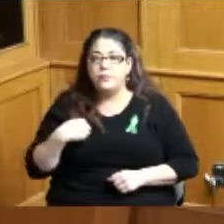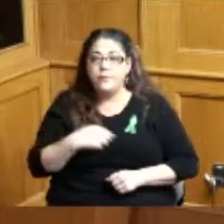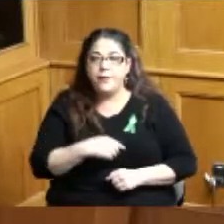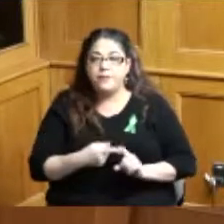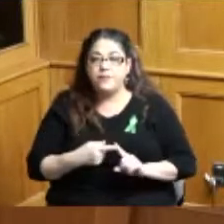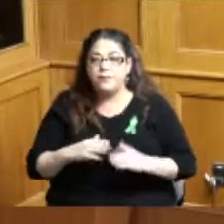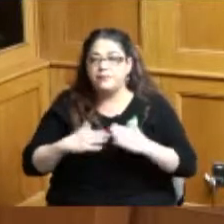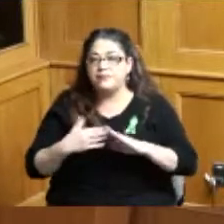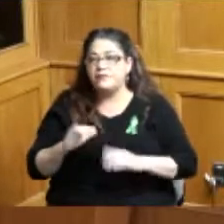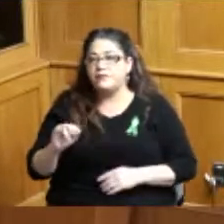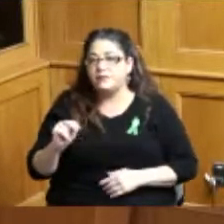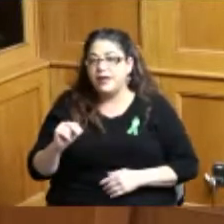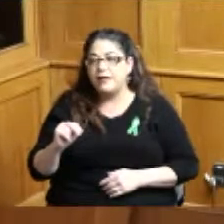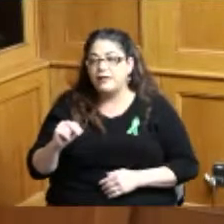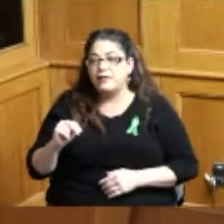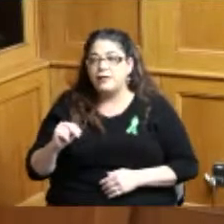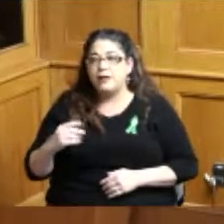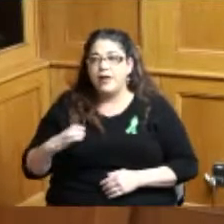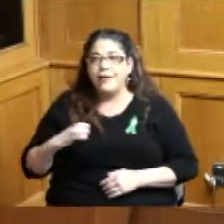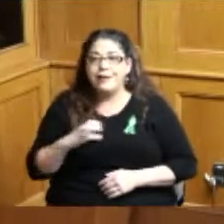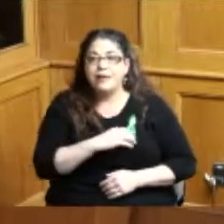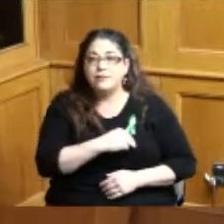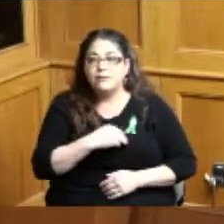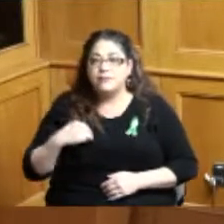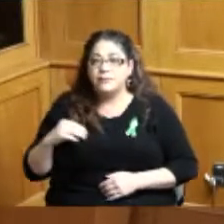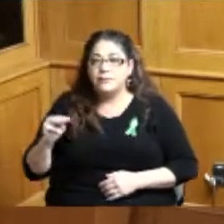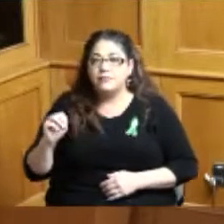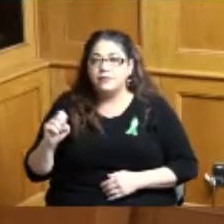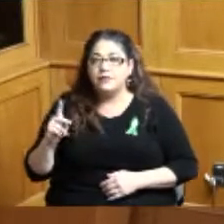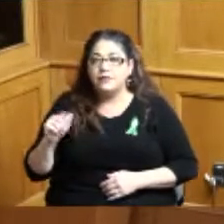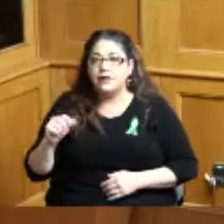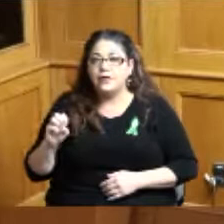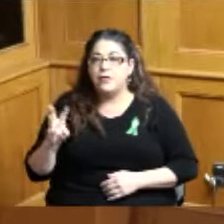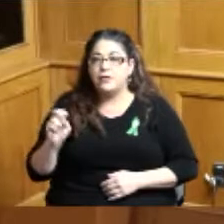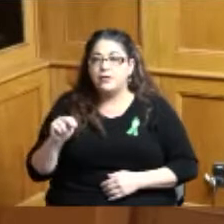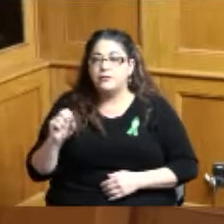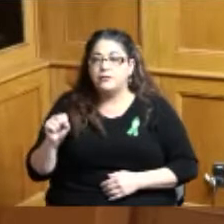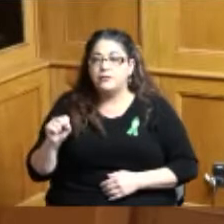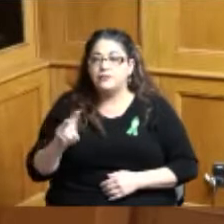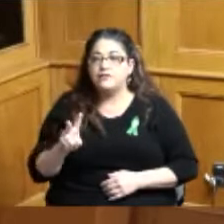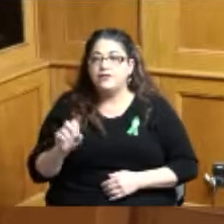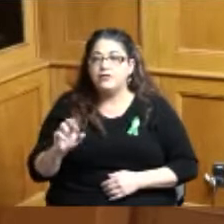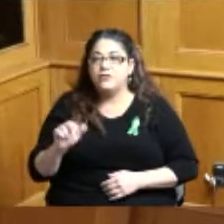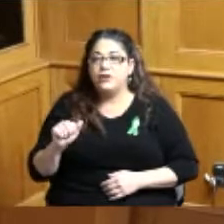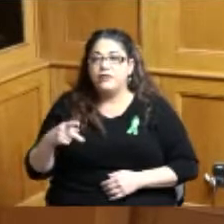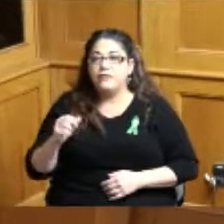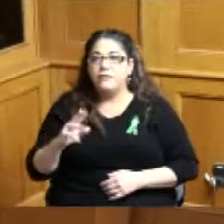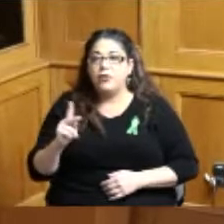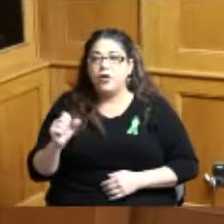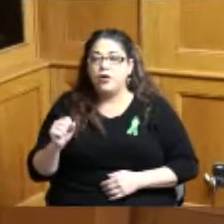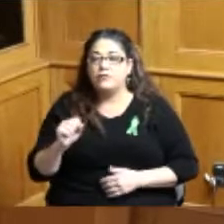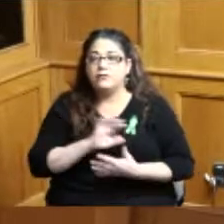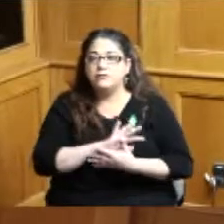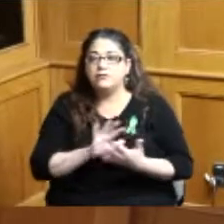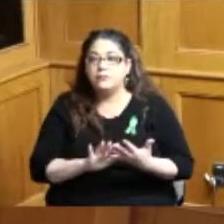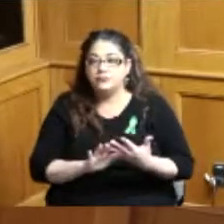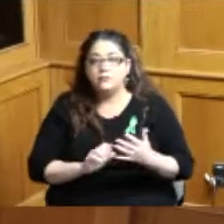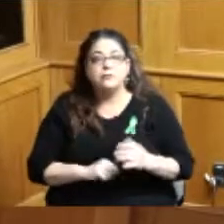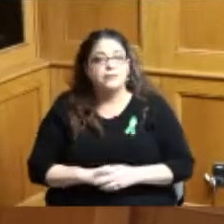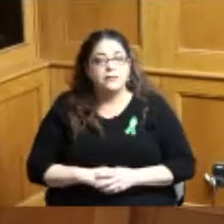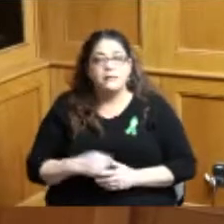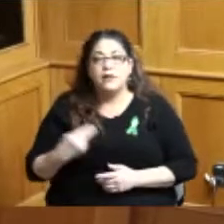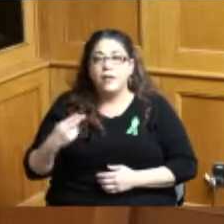councilman Council Member Mika Owens Council Member Victoria Parks Hamilton County Coroner